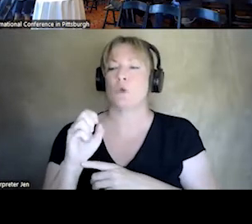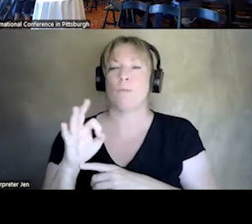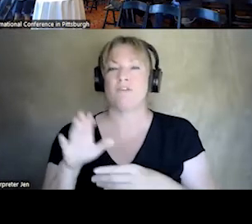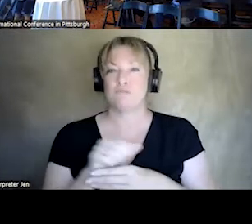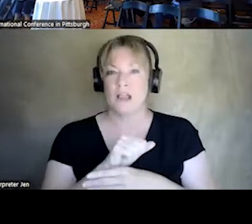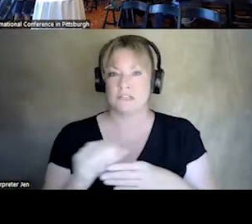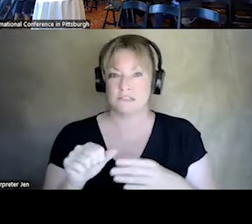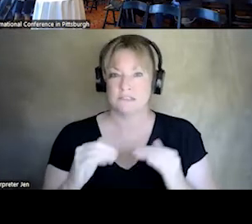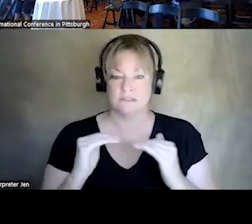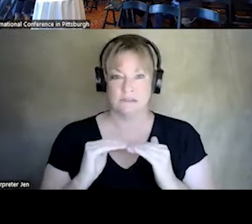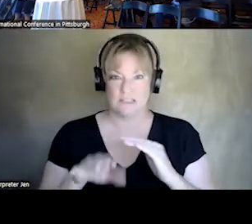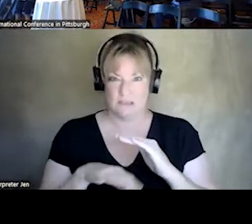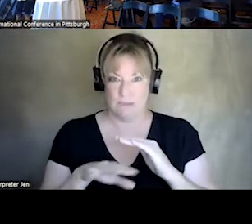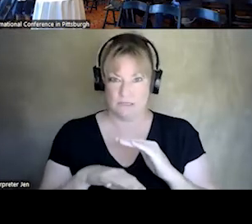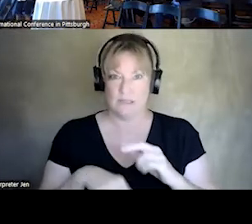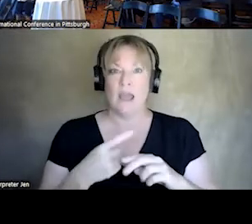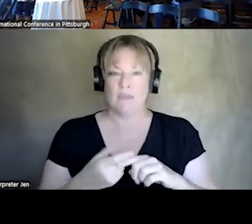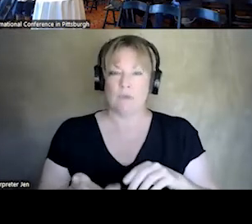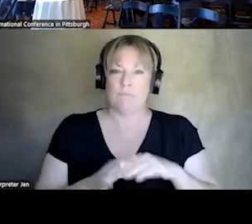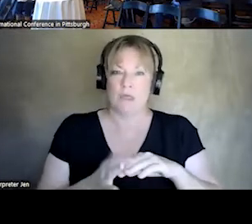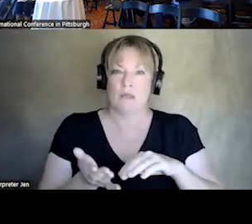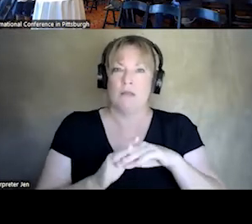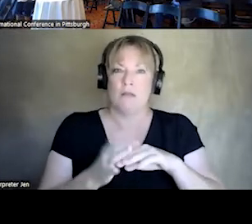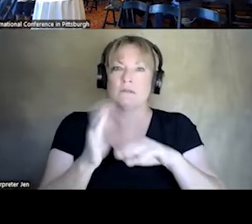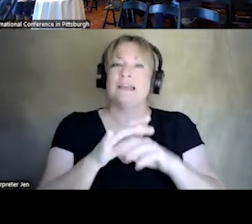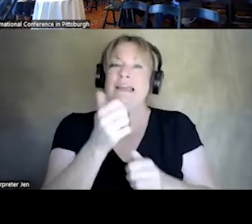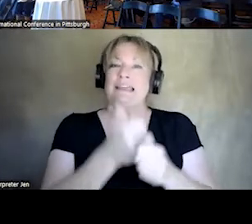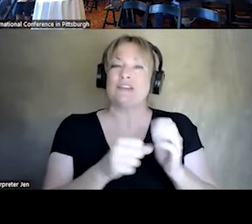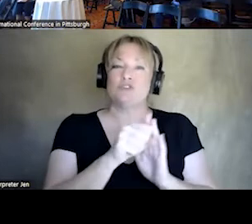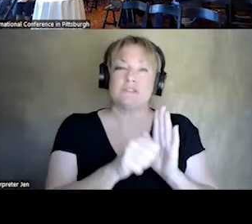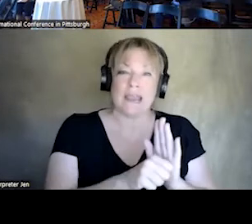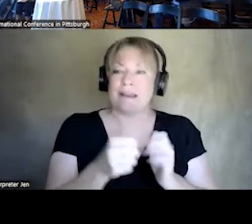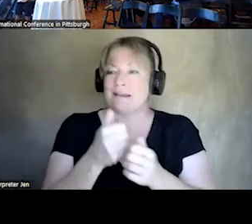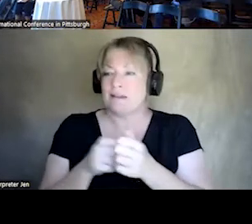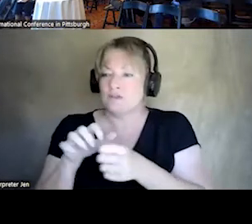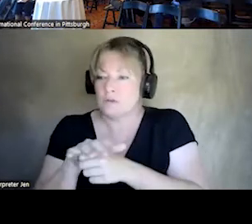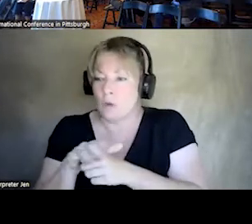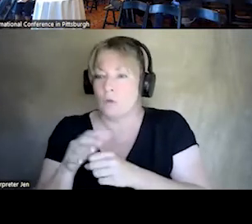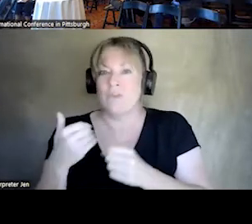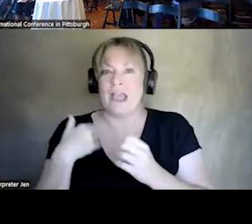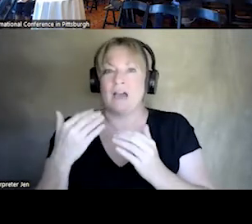WE BUILD UPON THAT. EACH STATE AND LOCALITY CAN HAVE INNOVATIONS ABOVE AND BEYOND THAT.